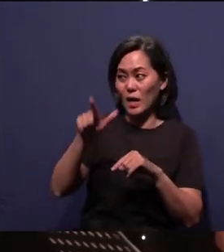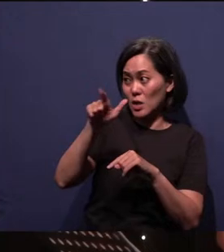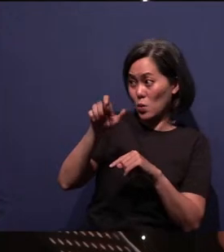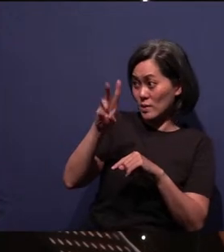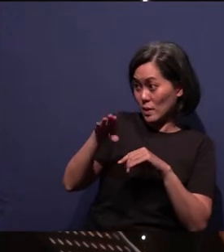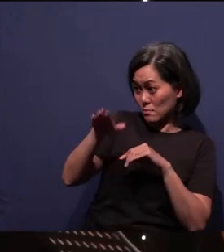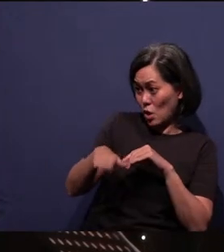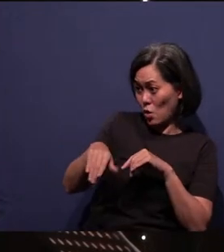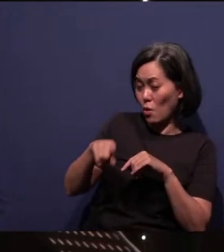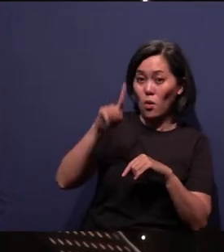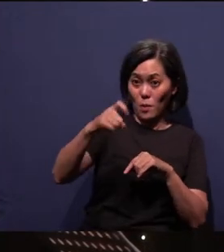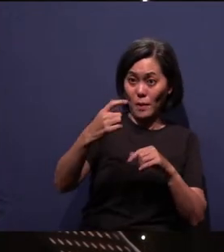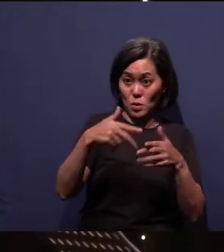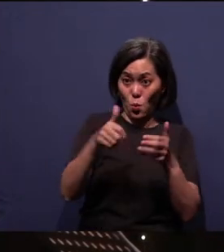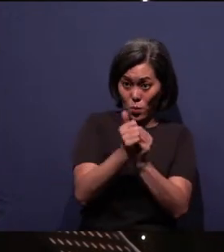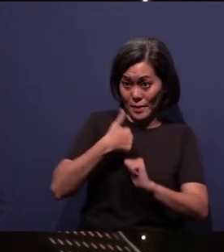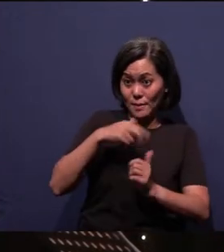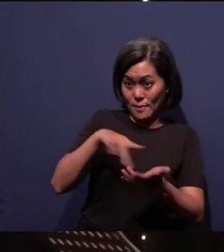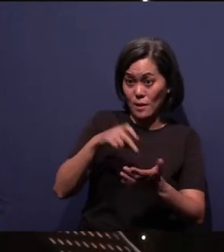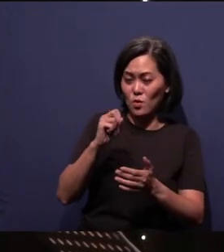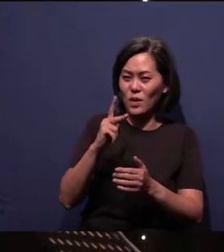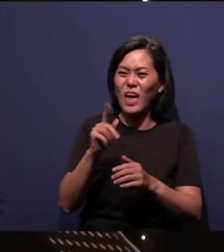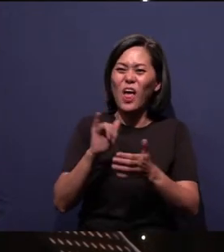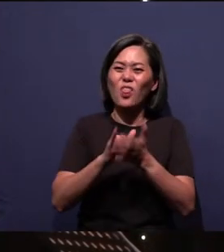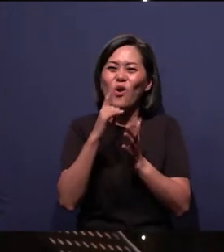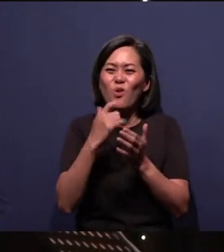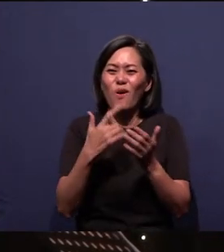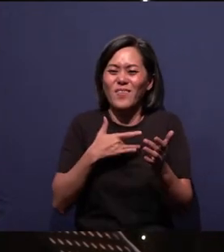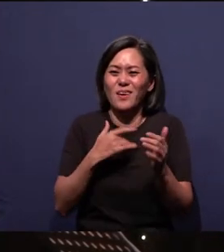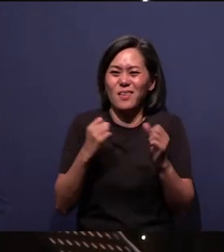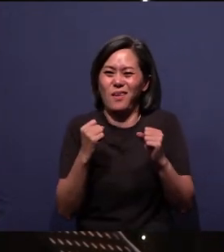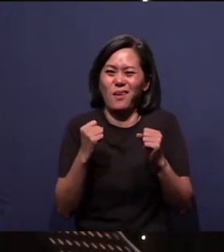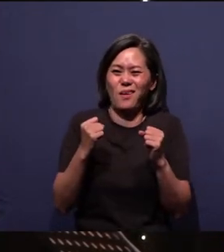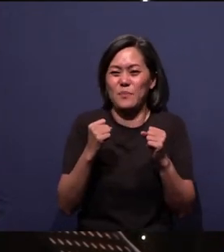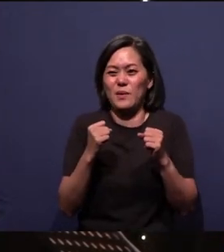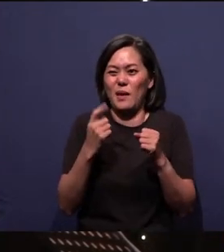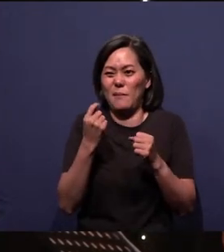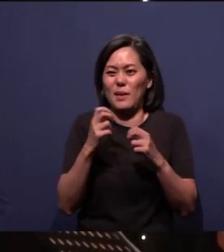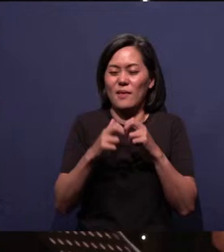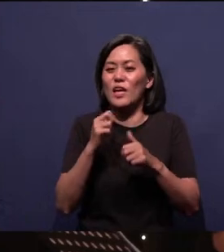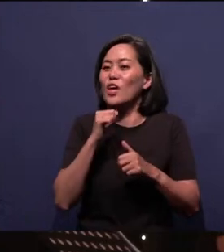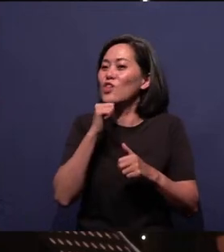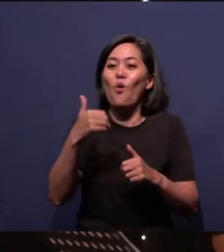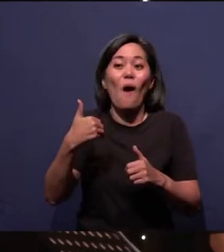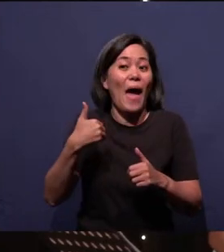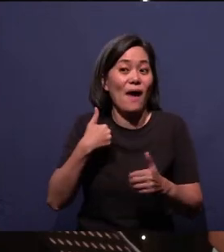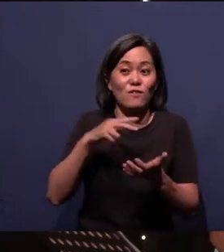you better dance with me, yeah, okay. Those who, you know, struggle with conditions or whatnot, you don't have to jump, you can just like, you know,